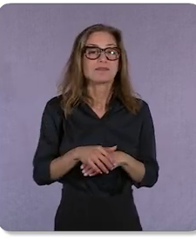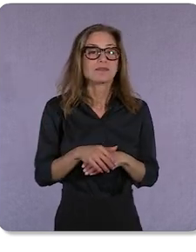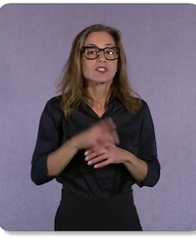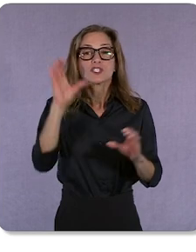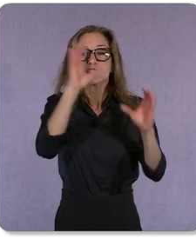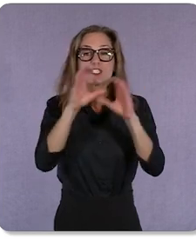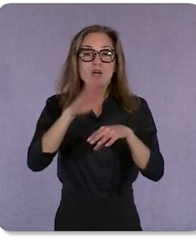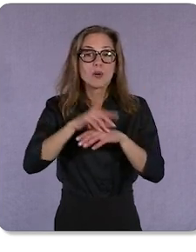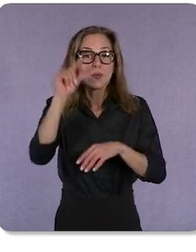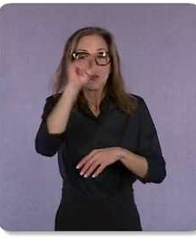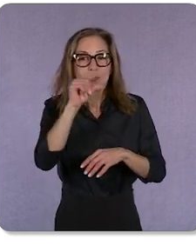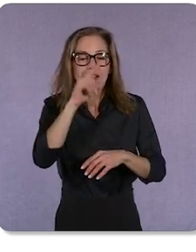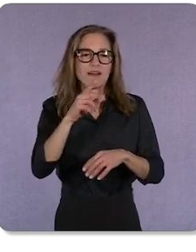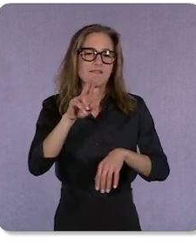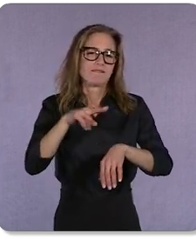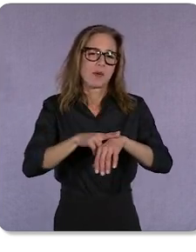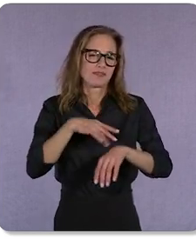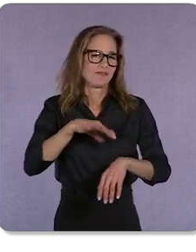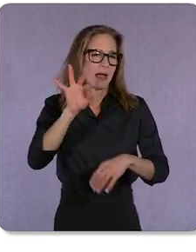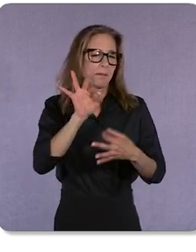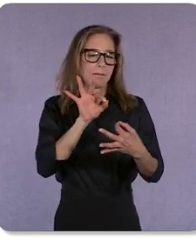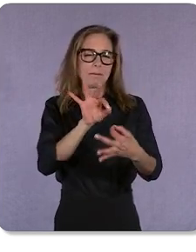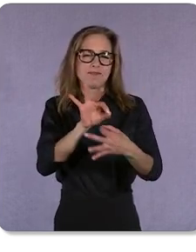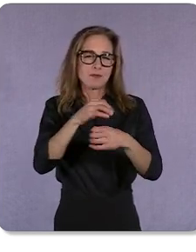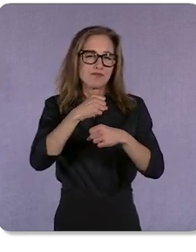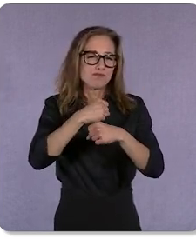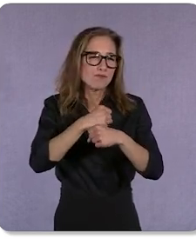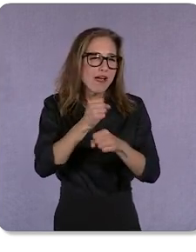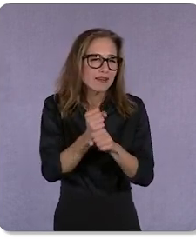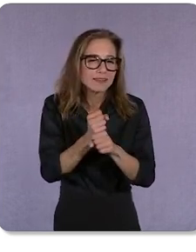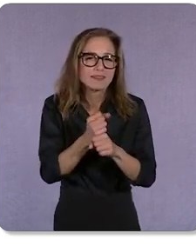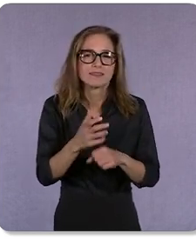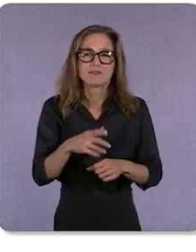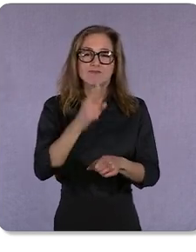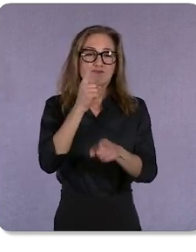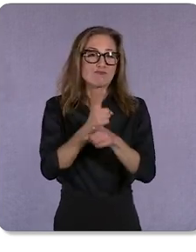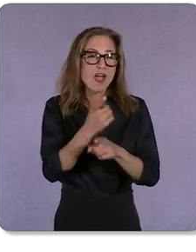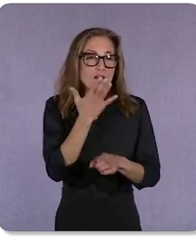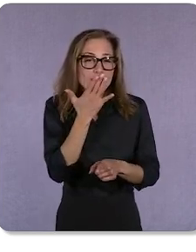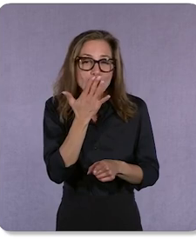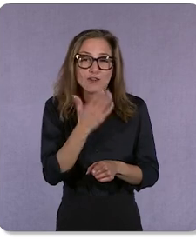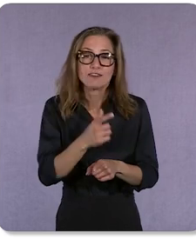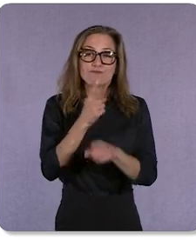of course we find the perfect product. The right color, size, etc.